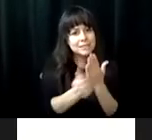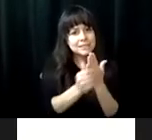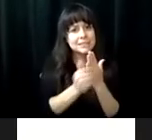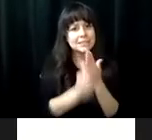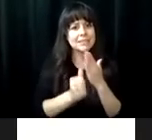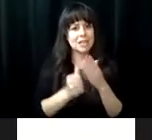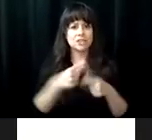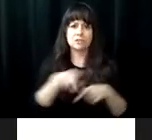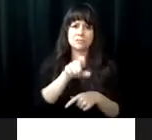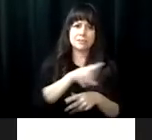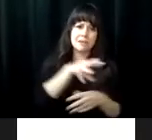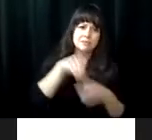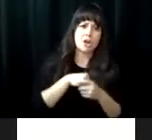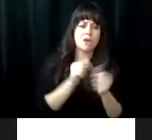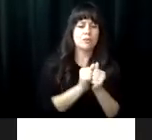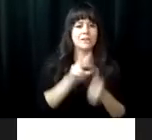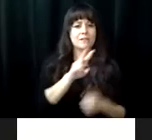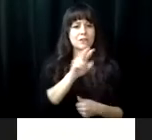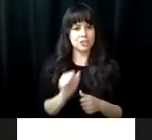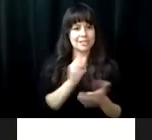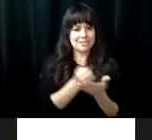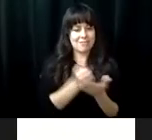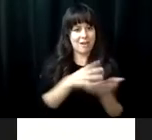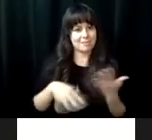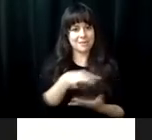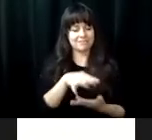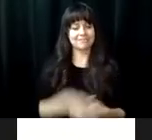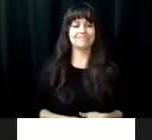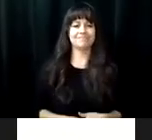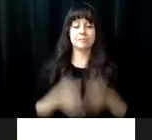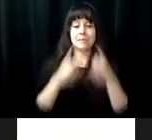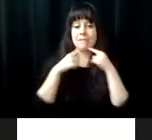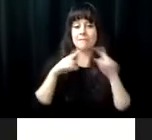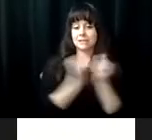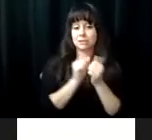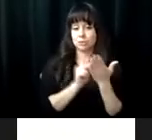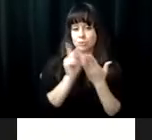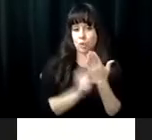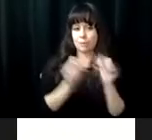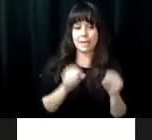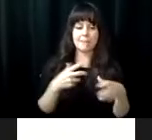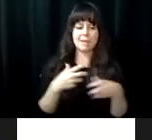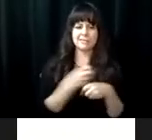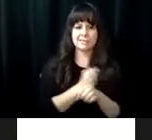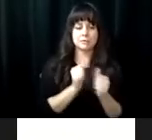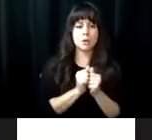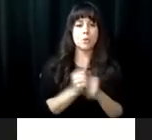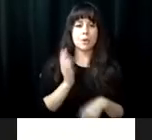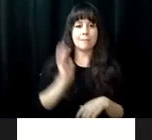attendees encouraging LIFE participants to learn the skills necessary, to take an active role in Virginia